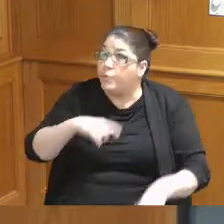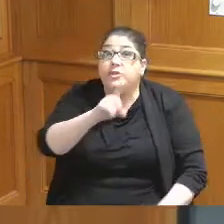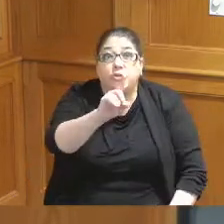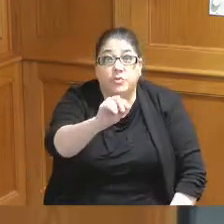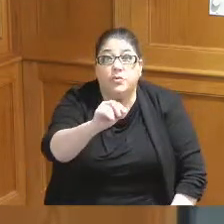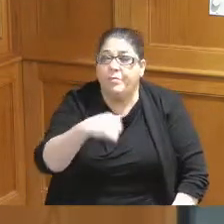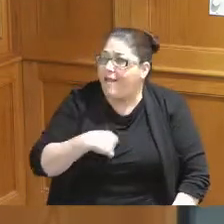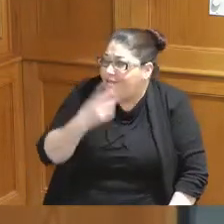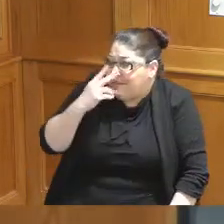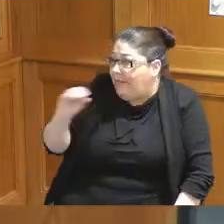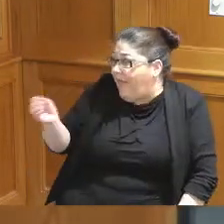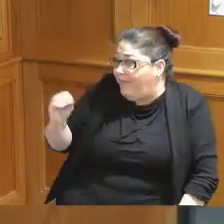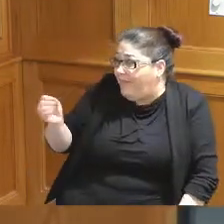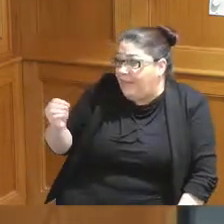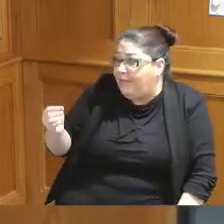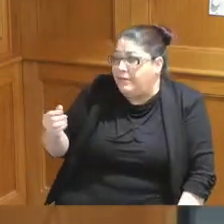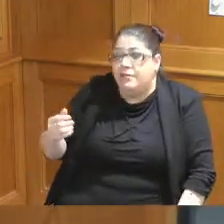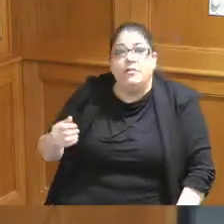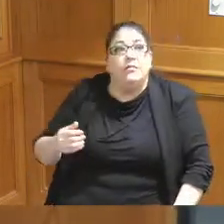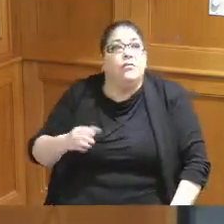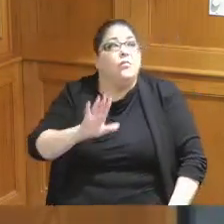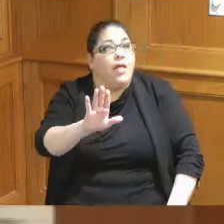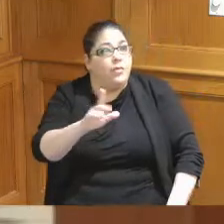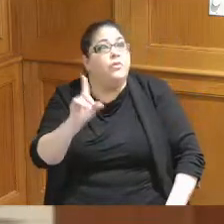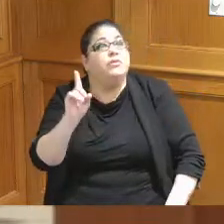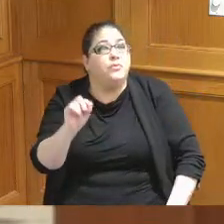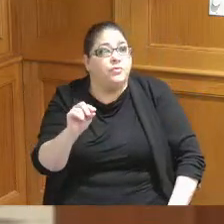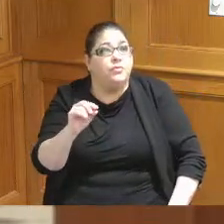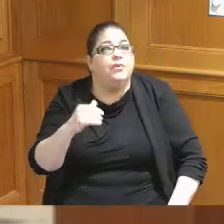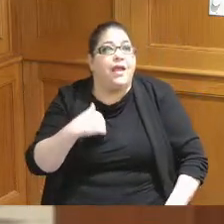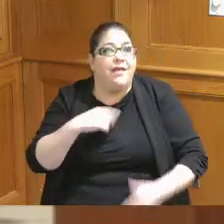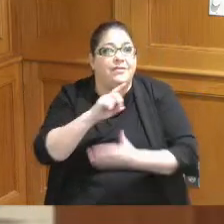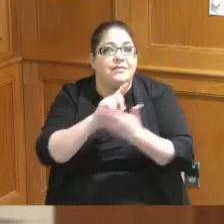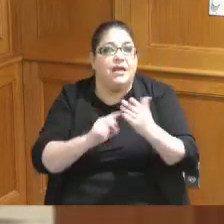I haven't seen it I'm looking for well we first of all we have a design of a hotel that you saw